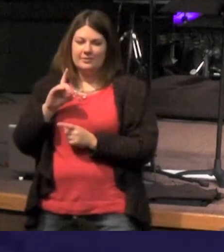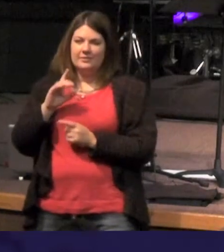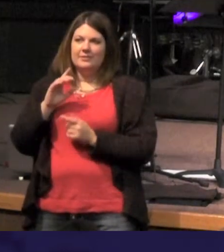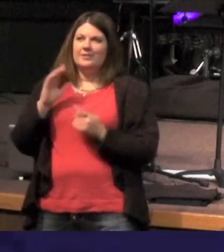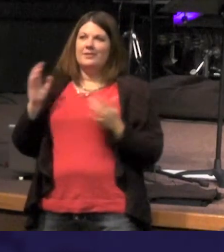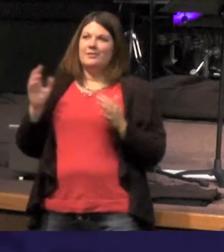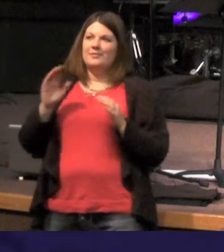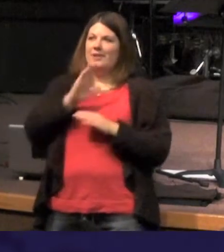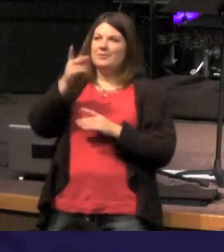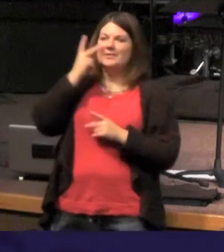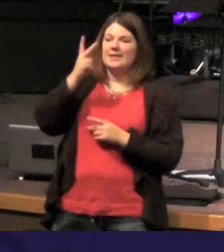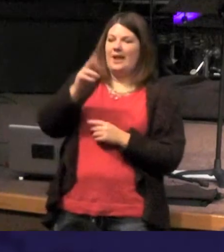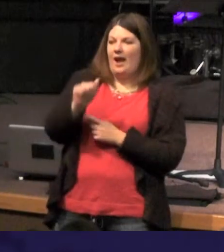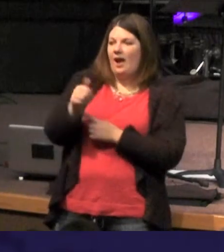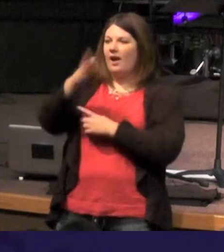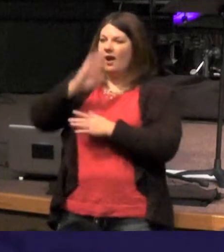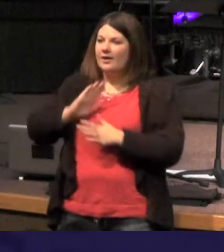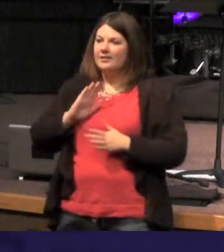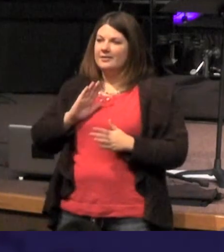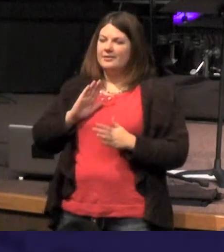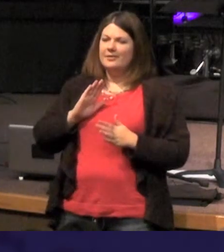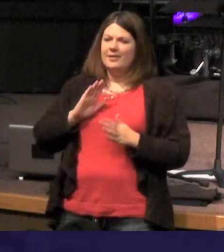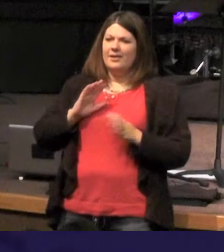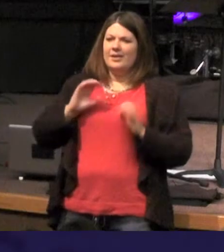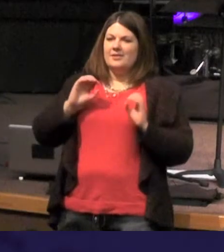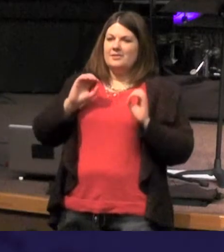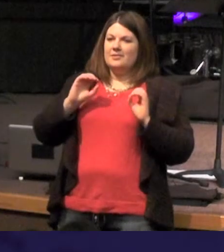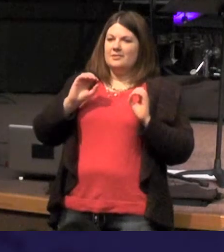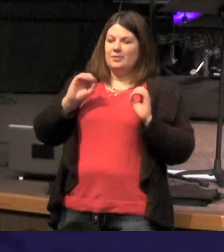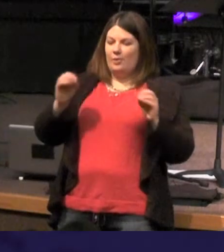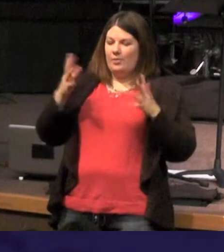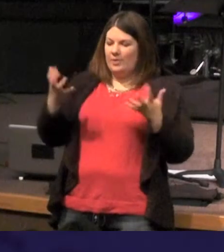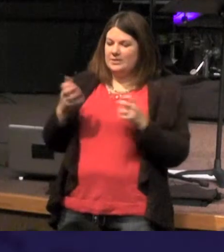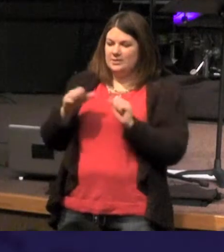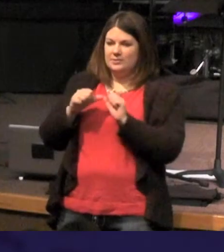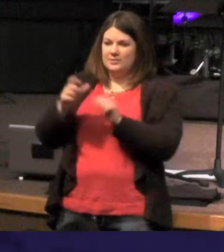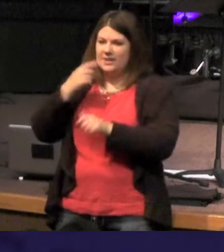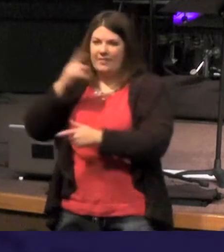a god - see nobody wants to argue that - so the people wanted change verse 1